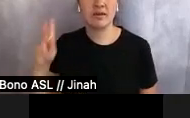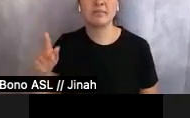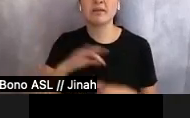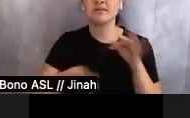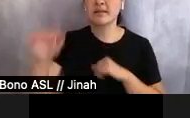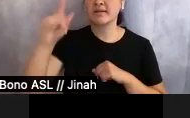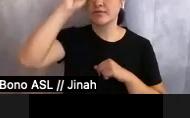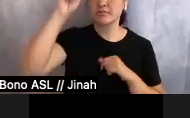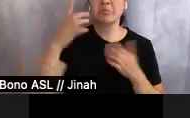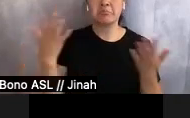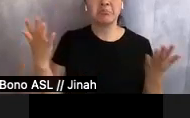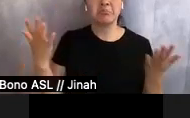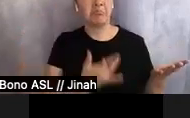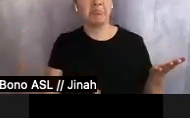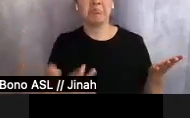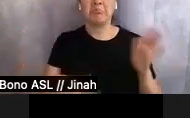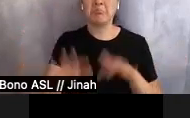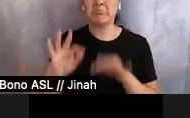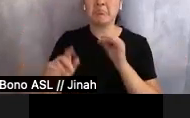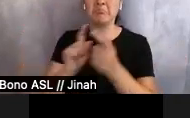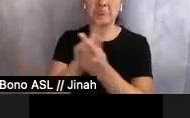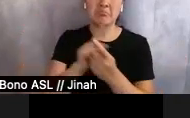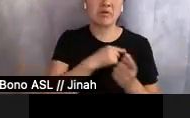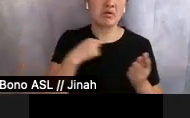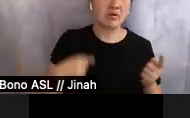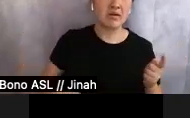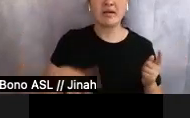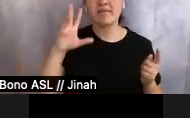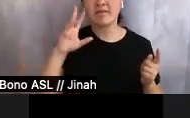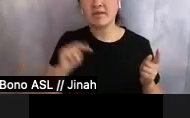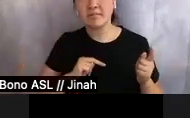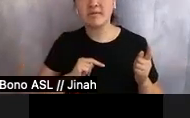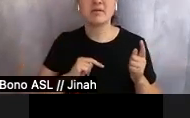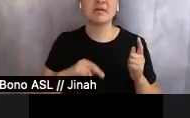likely to find Chinese, Vietnamese, Filipinos, a few Malaysians, and still more Vietnamese.